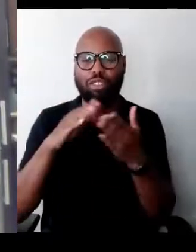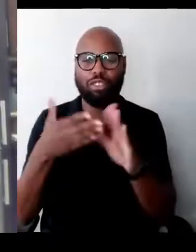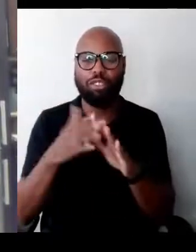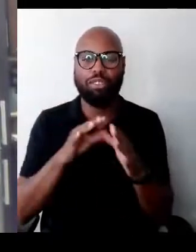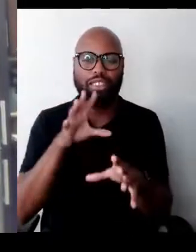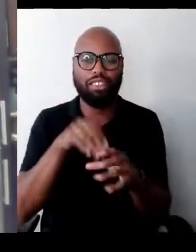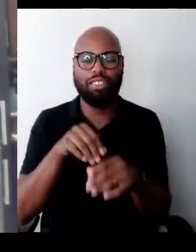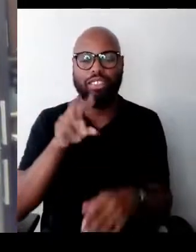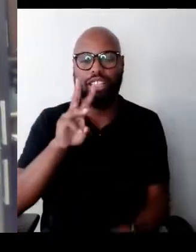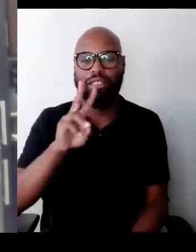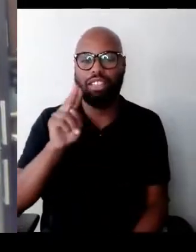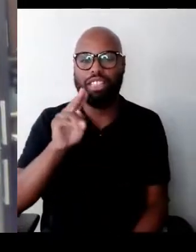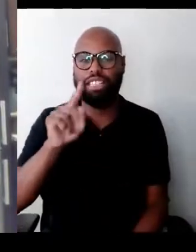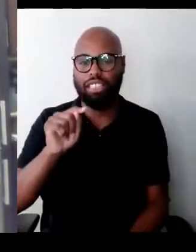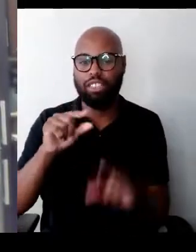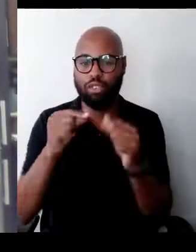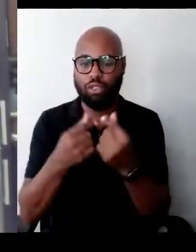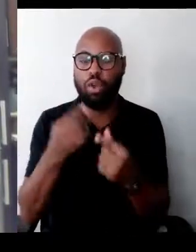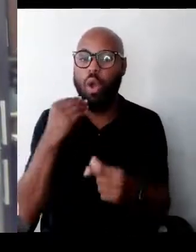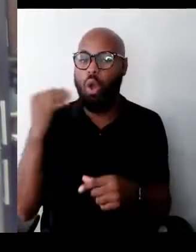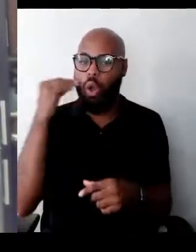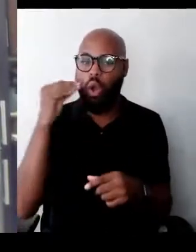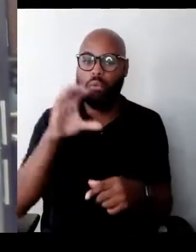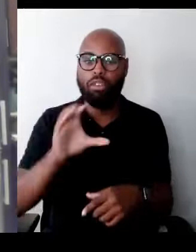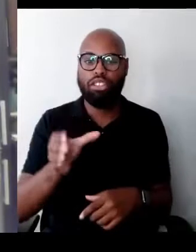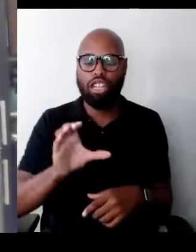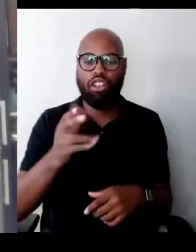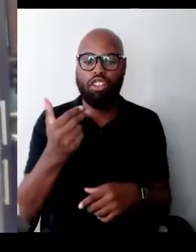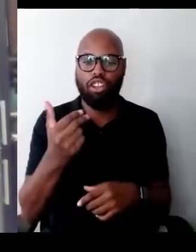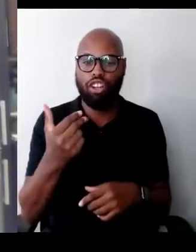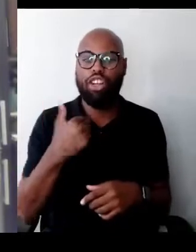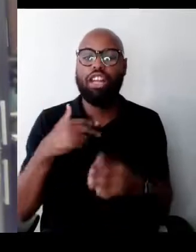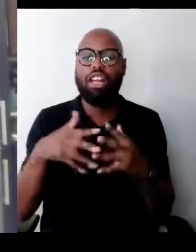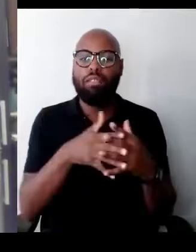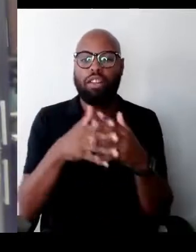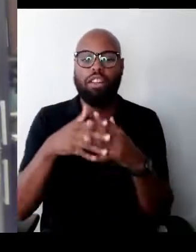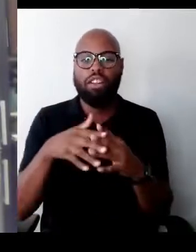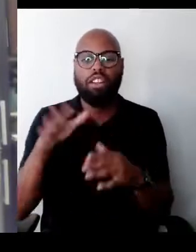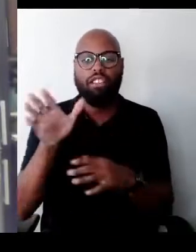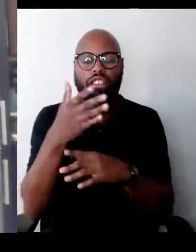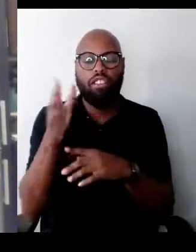Home of Channel 13, America's flagship PBS station in New York City.